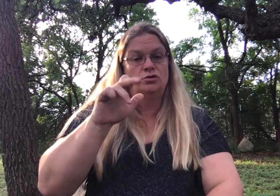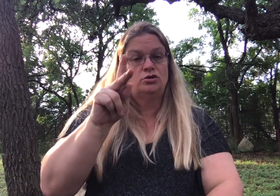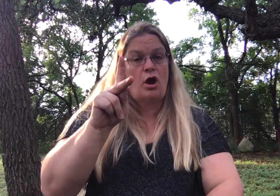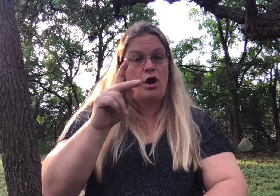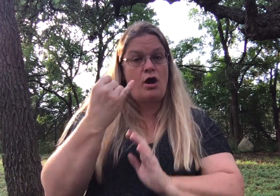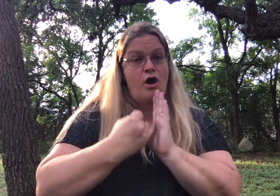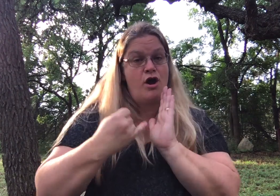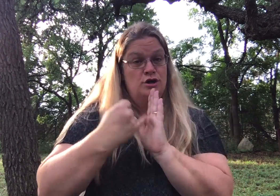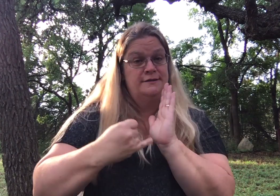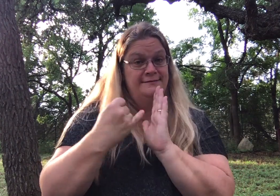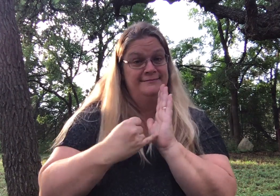Do sidewalk chalk art.